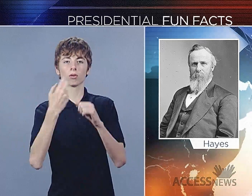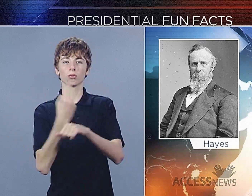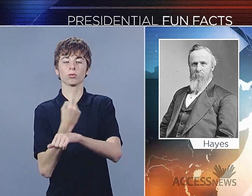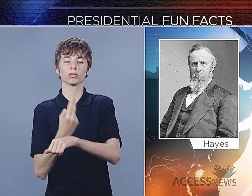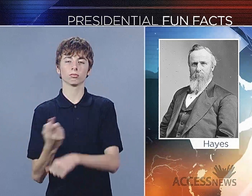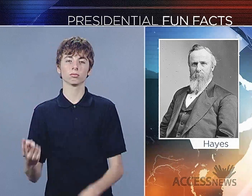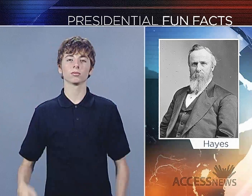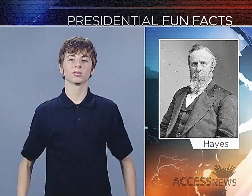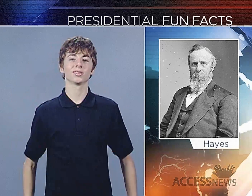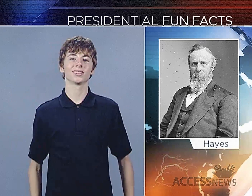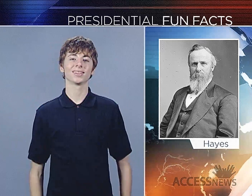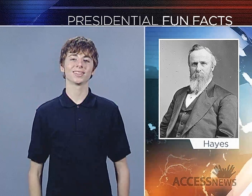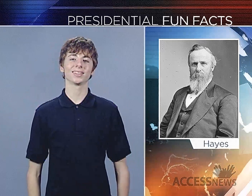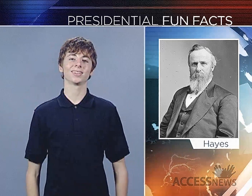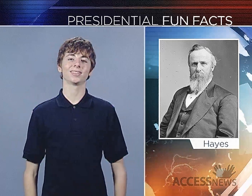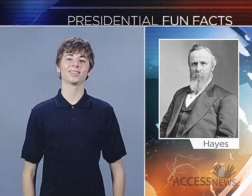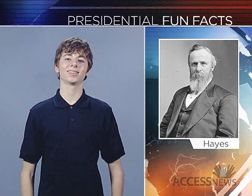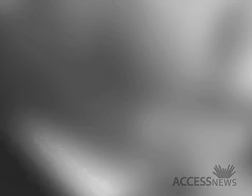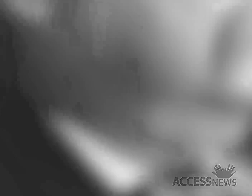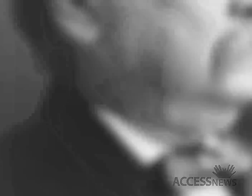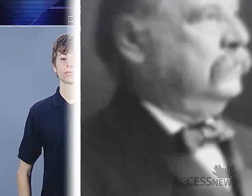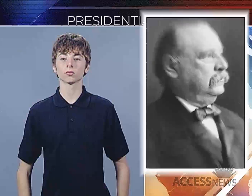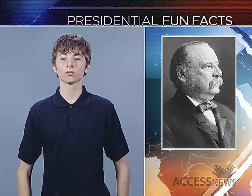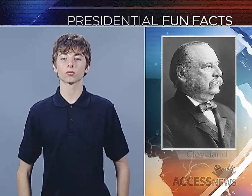gave Hayes personal instructions on how to use it.